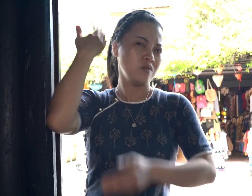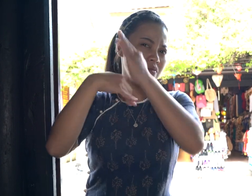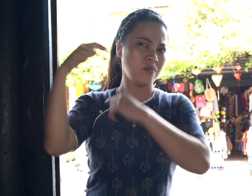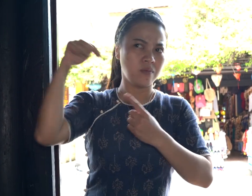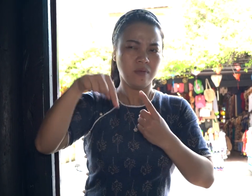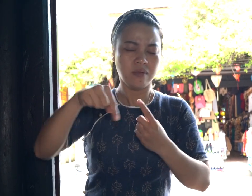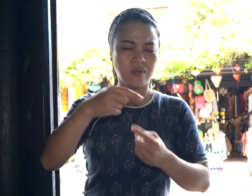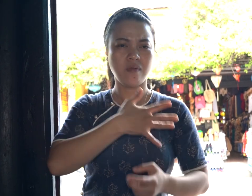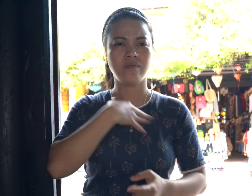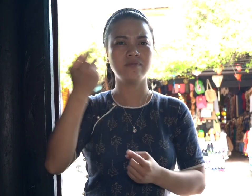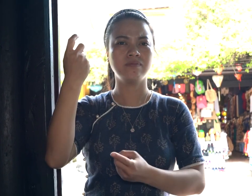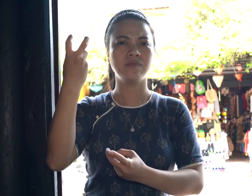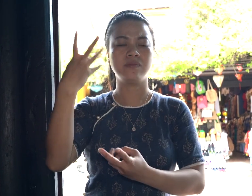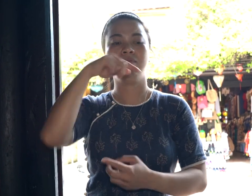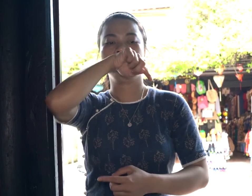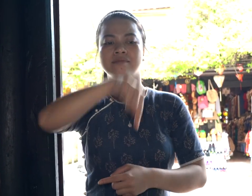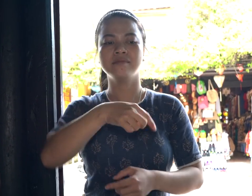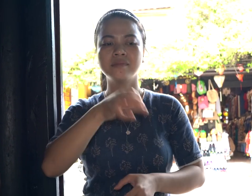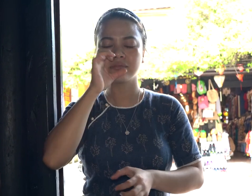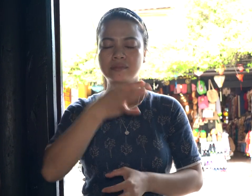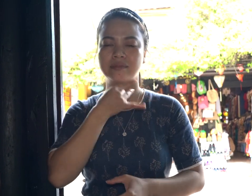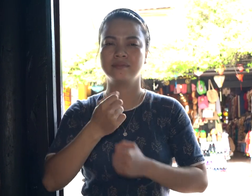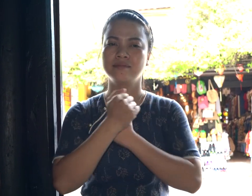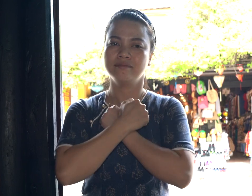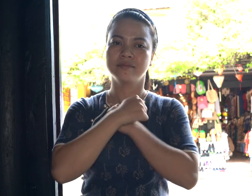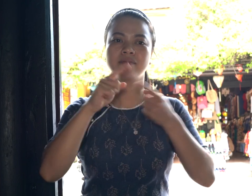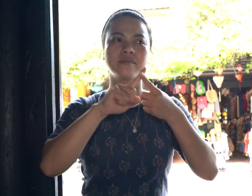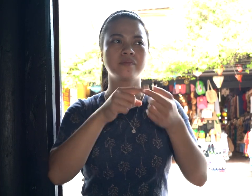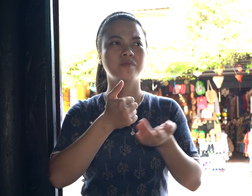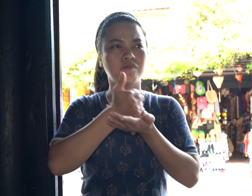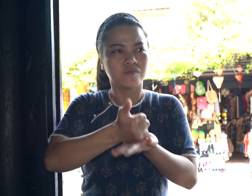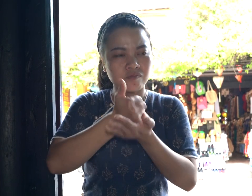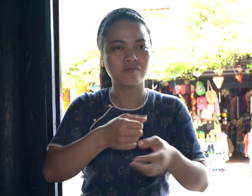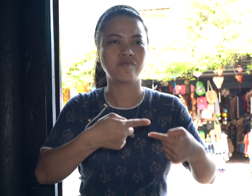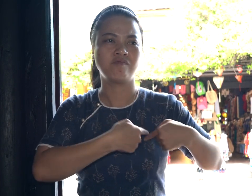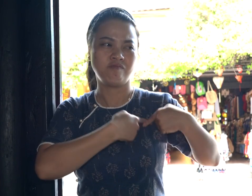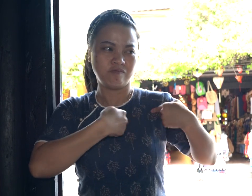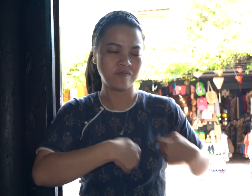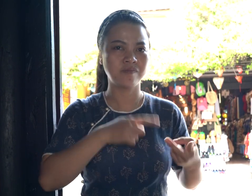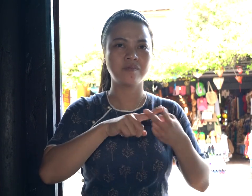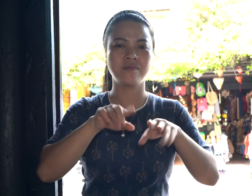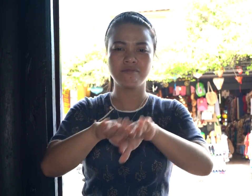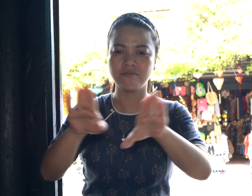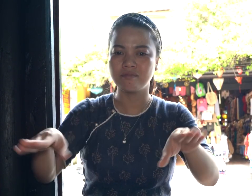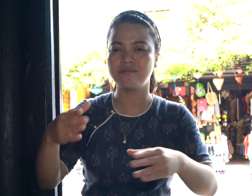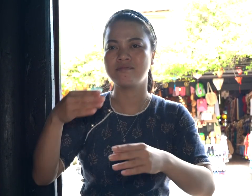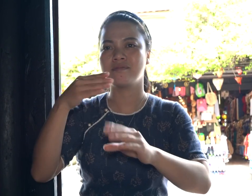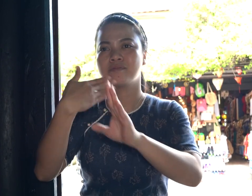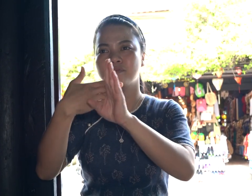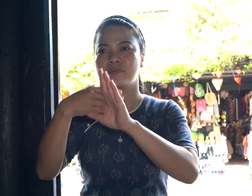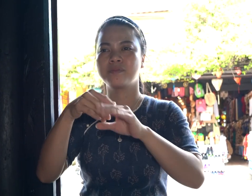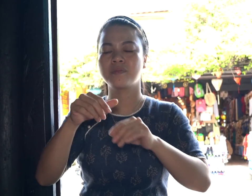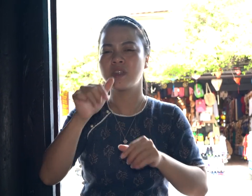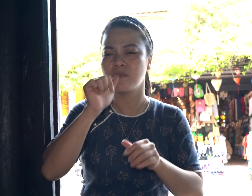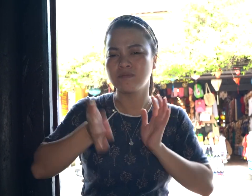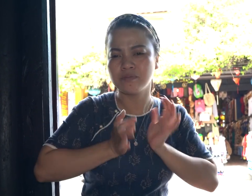He always stops by here every day. He loves our coffee and food. He has a good heart for supporting local schools and children.